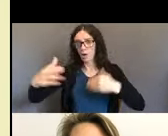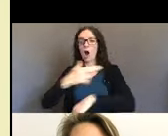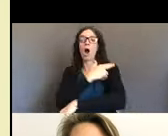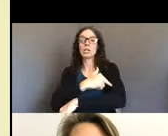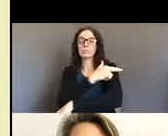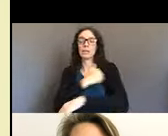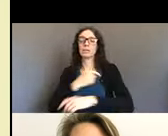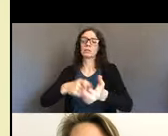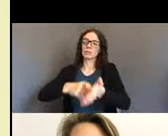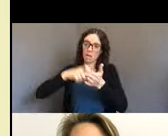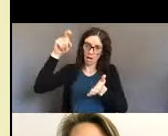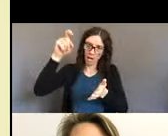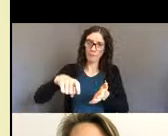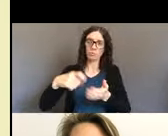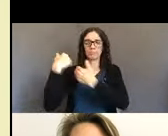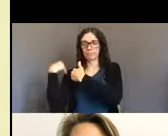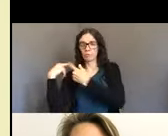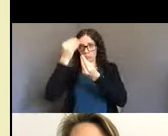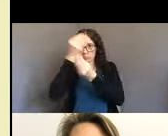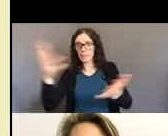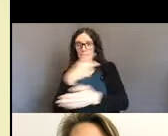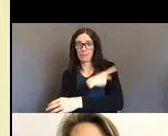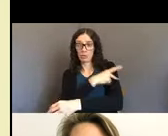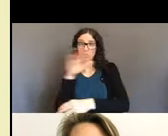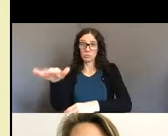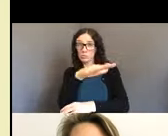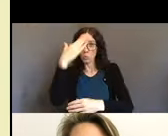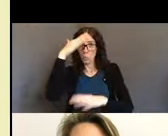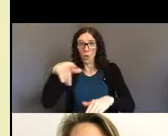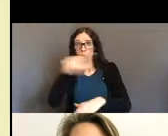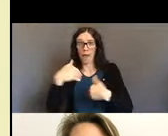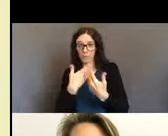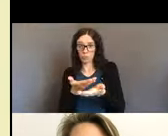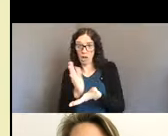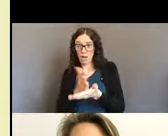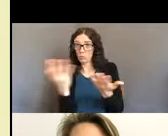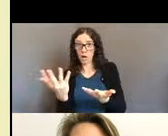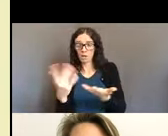all of these rights outlined in, in SB 1606, it happens to be my birthday,